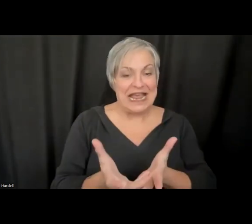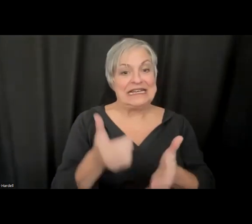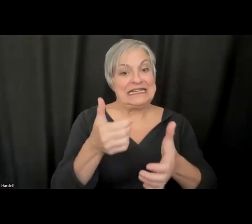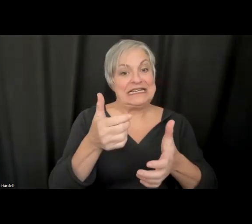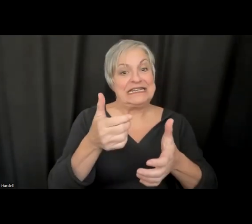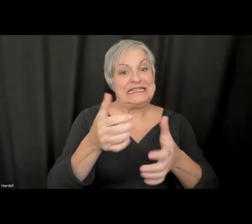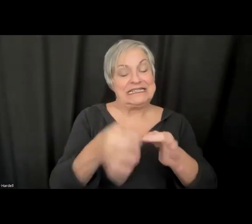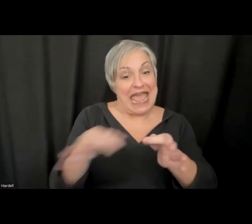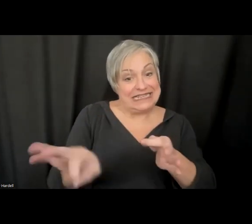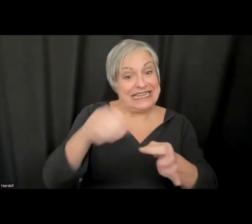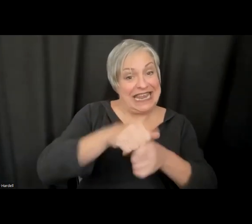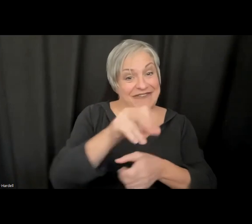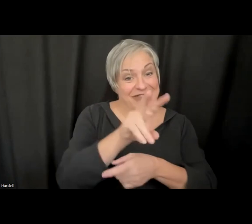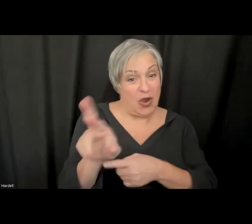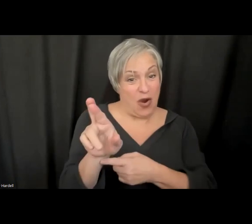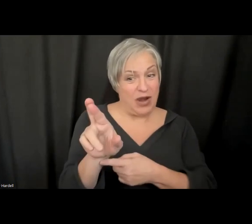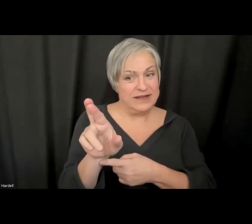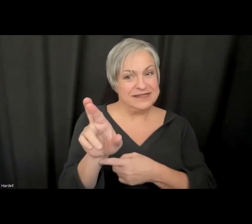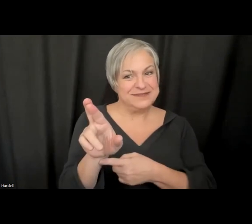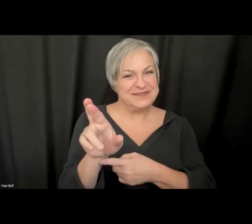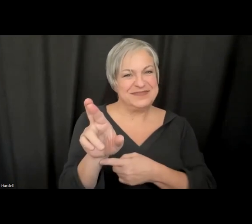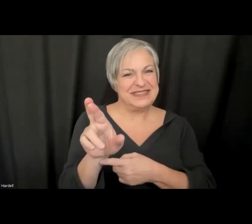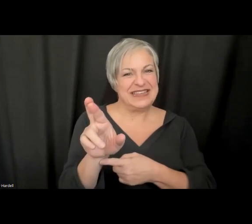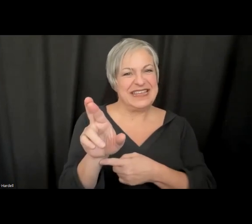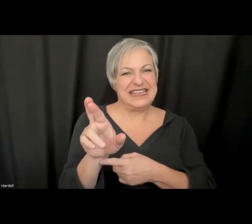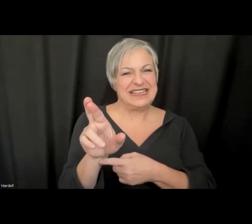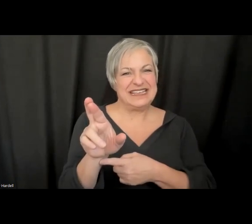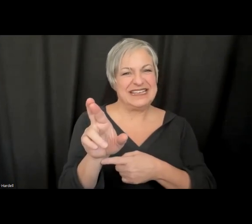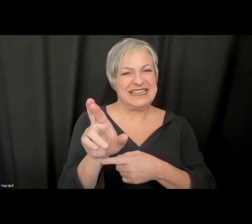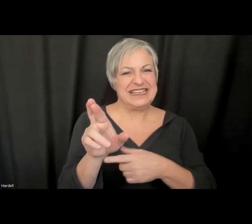have said, is a functionality that is sort of an afterthought